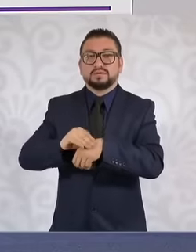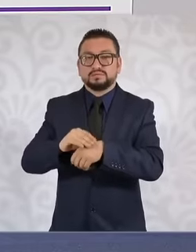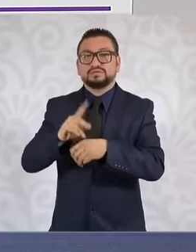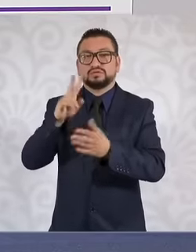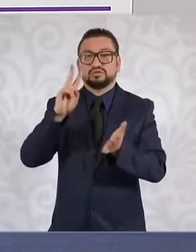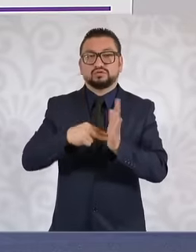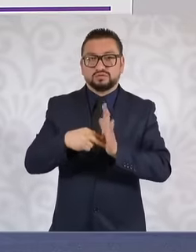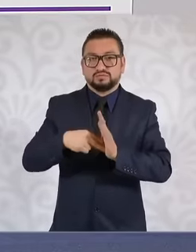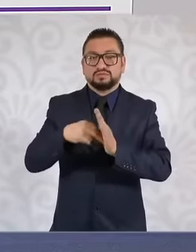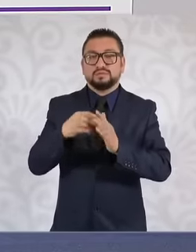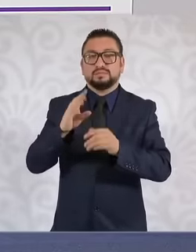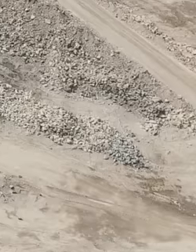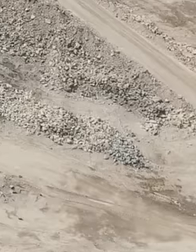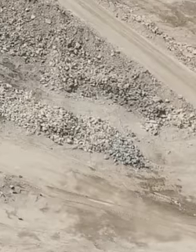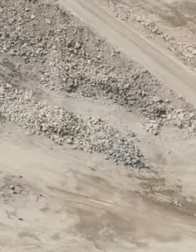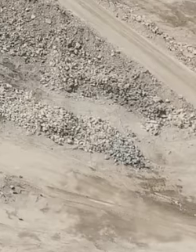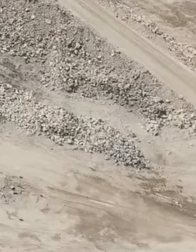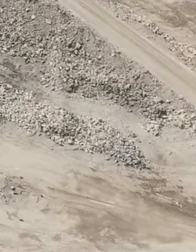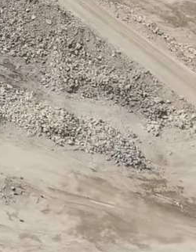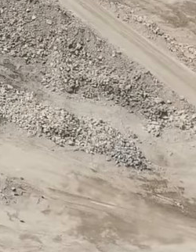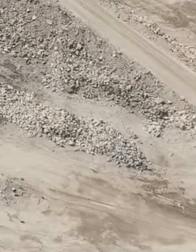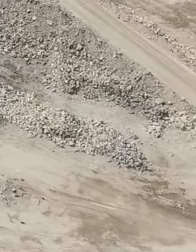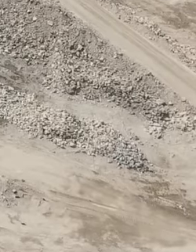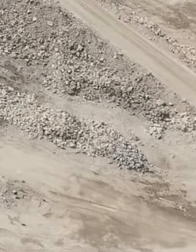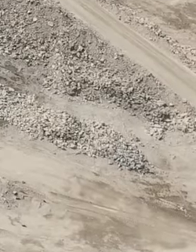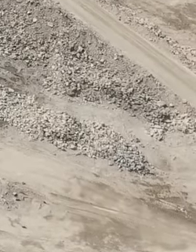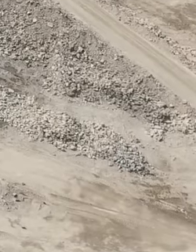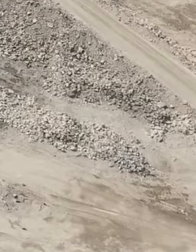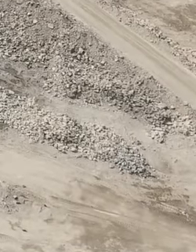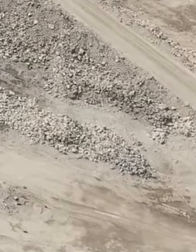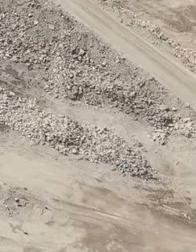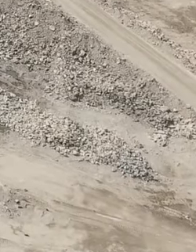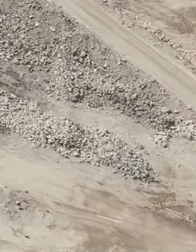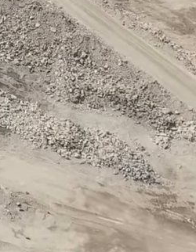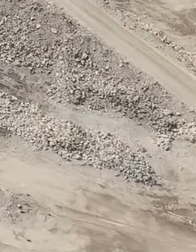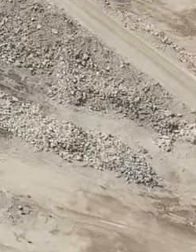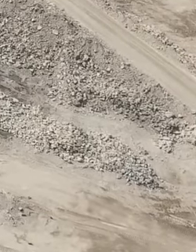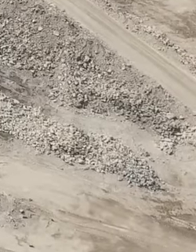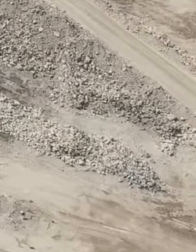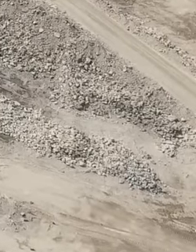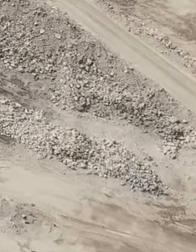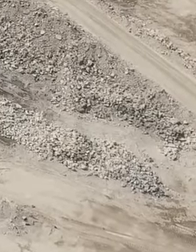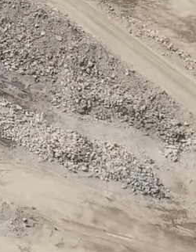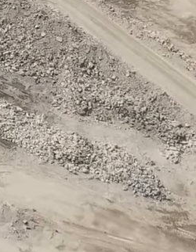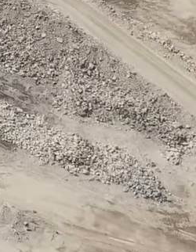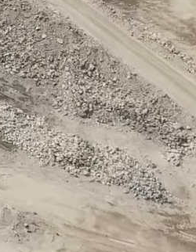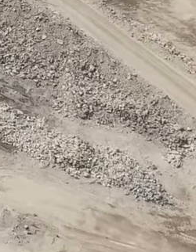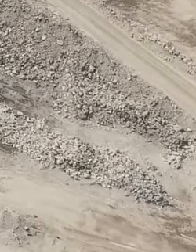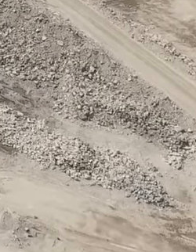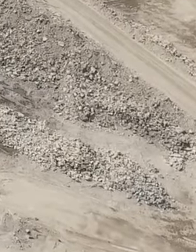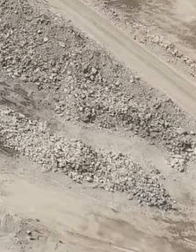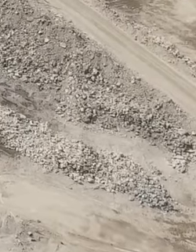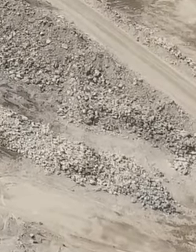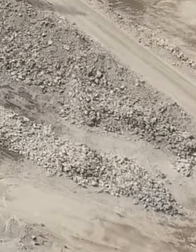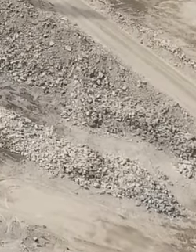extended the permit for 20 years. They no longer have a permit since December 2020. They also exploited